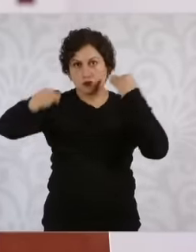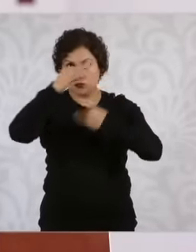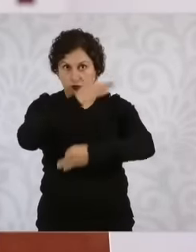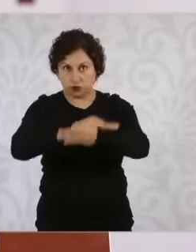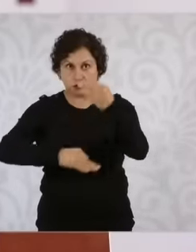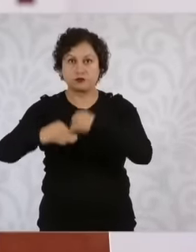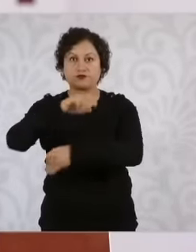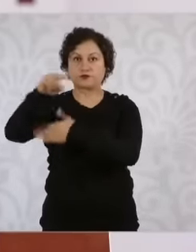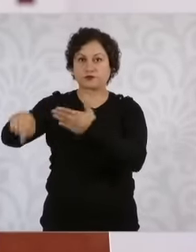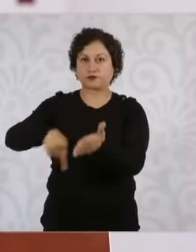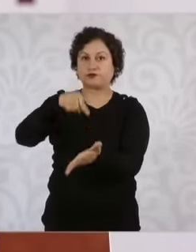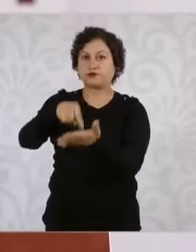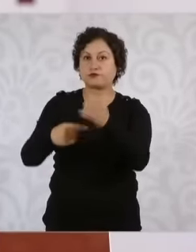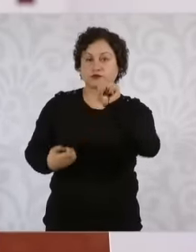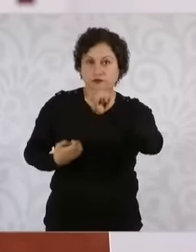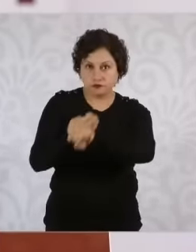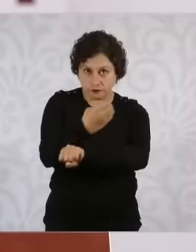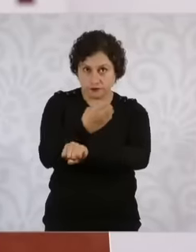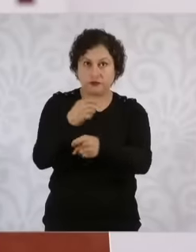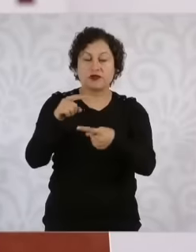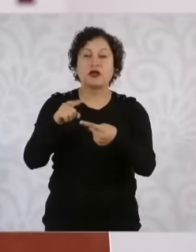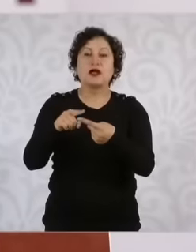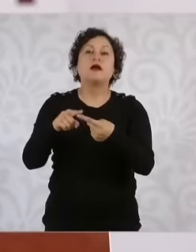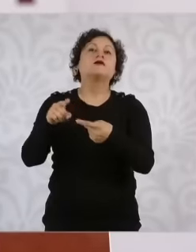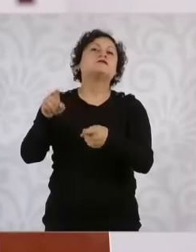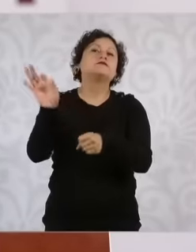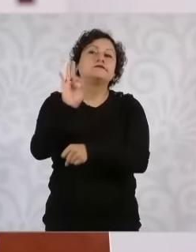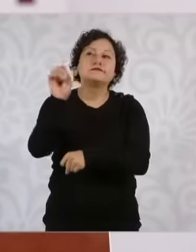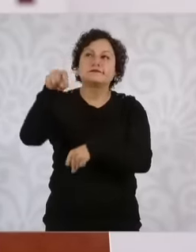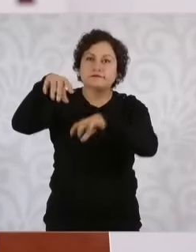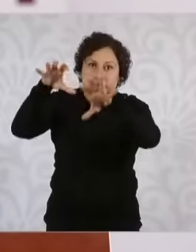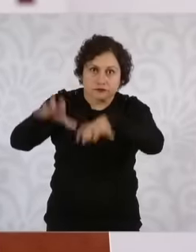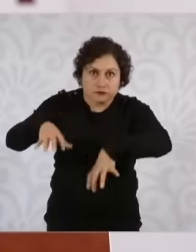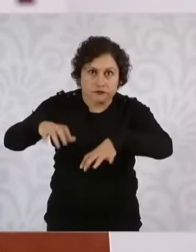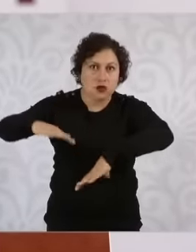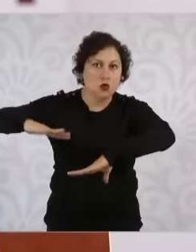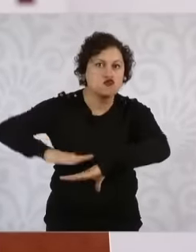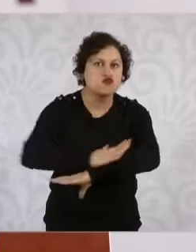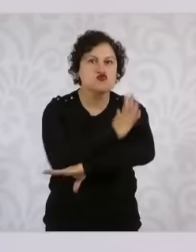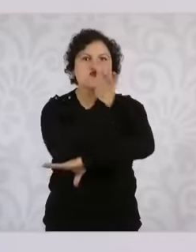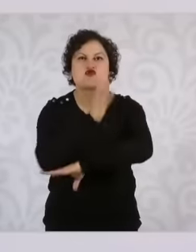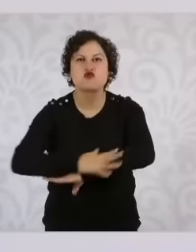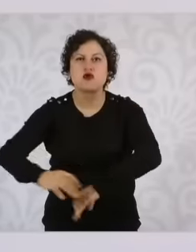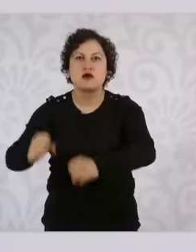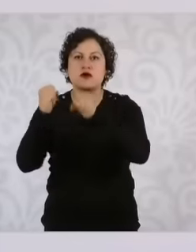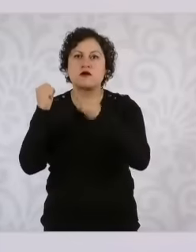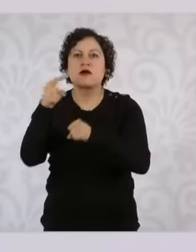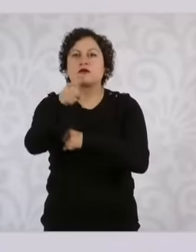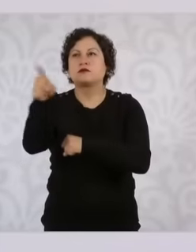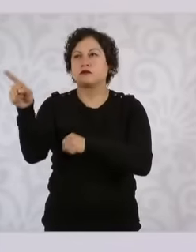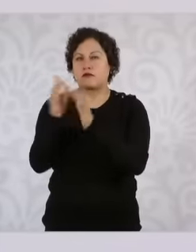of the mentioned states due to rain, wind, waves and follow the recommendations issued by